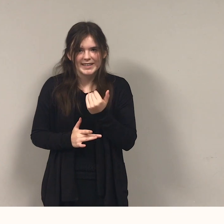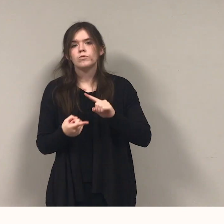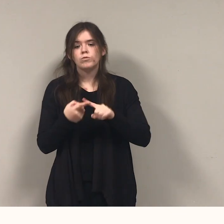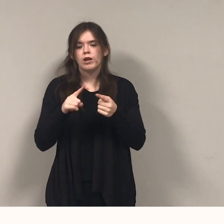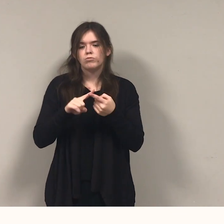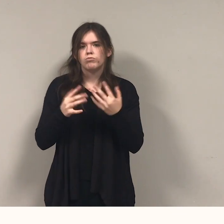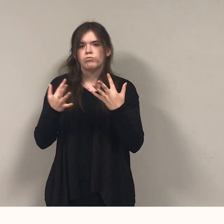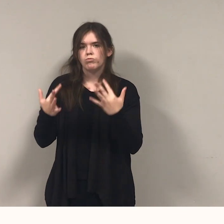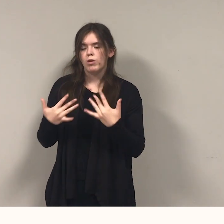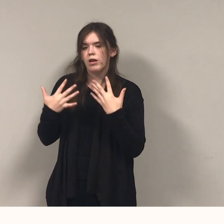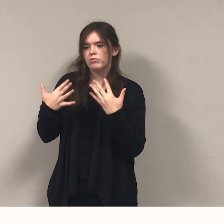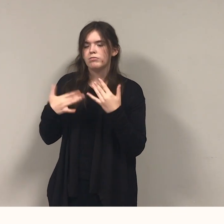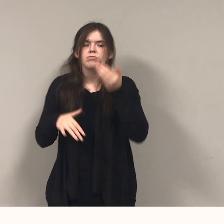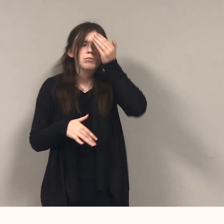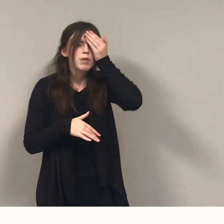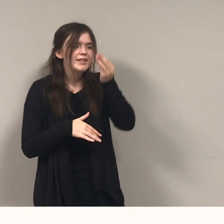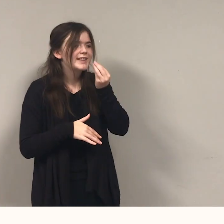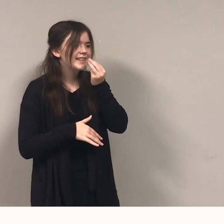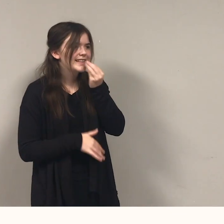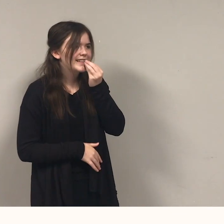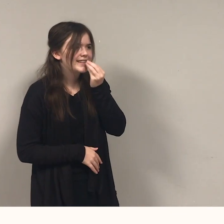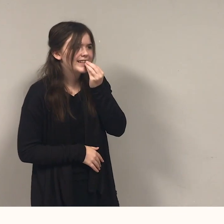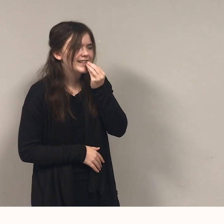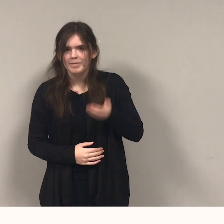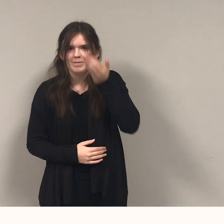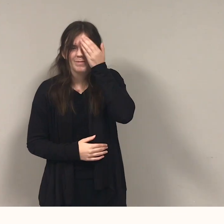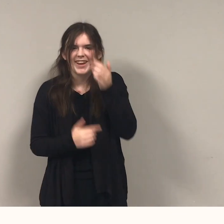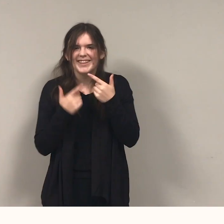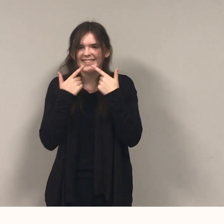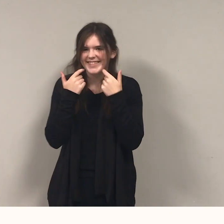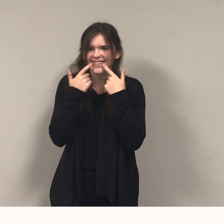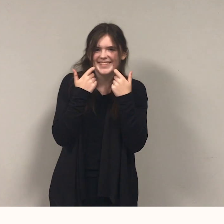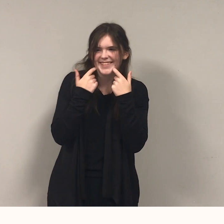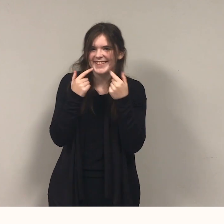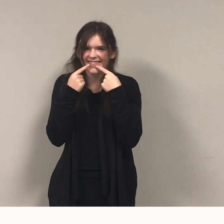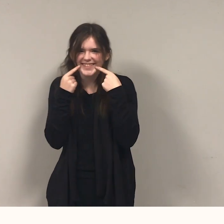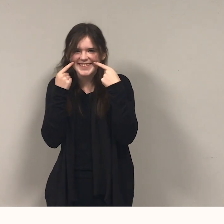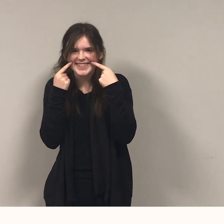Pirate snickers. Pirate smirks. Sharing cookies always works.